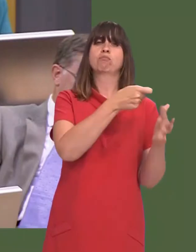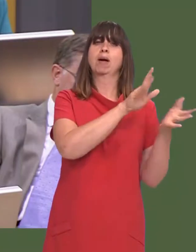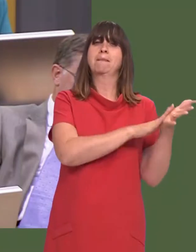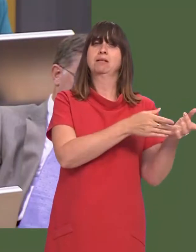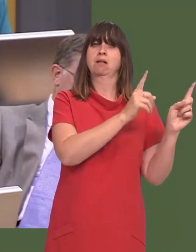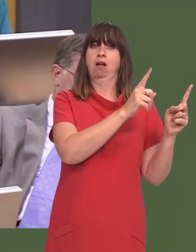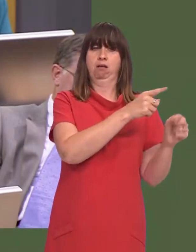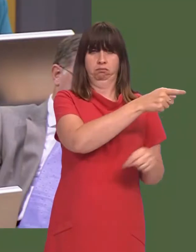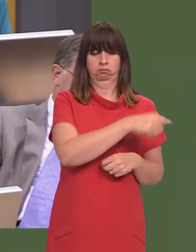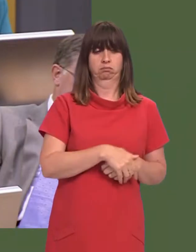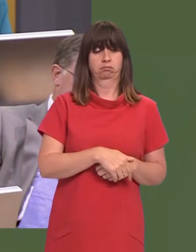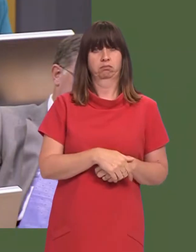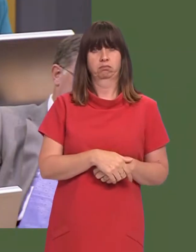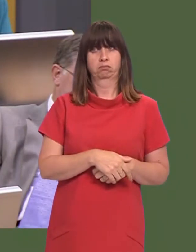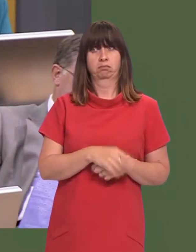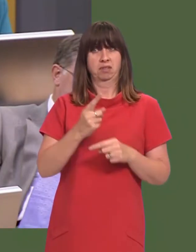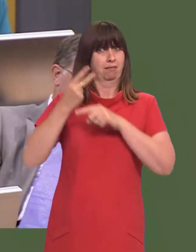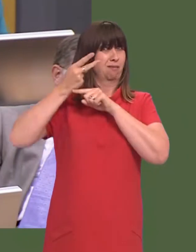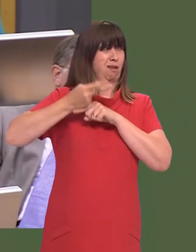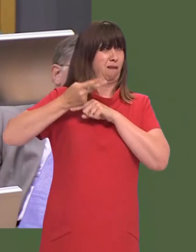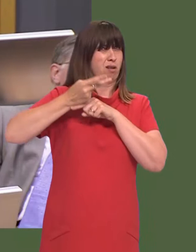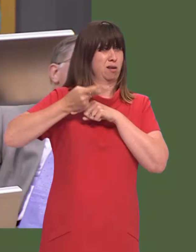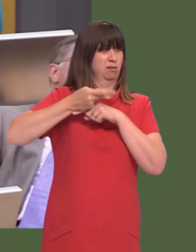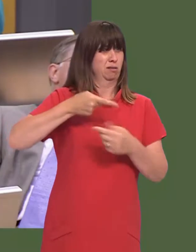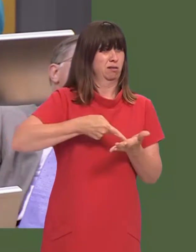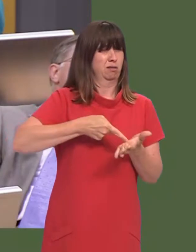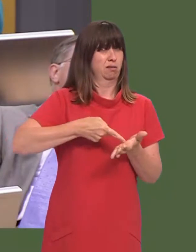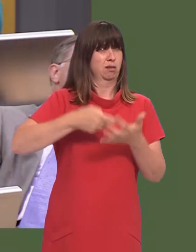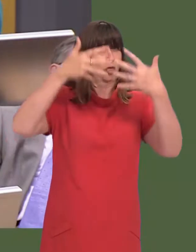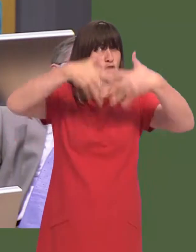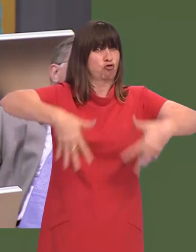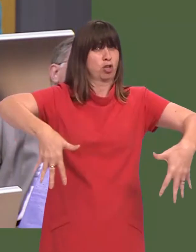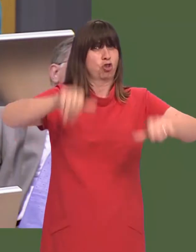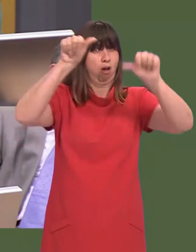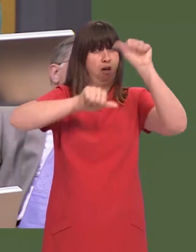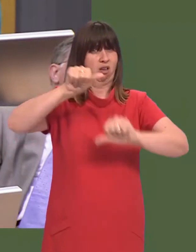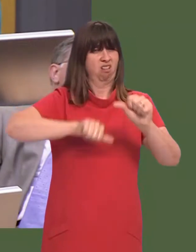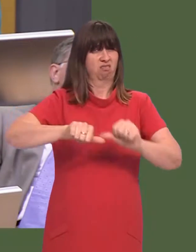Minister, yet, as far as I understand it, the governance structure is still unresolved.